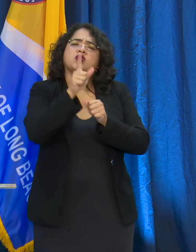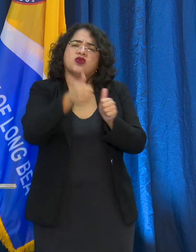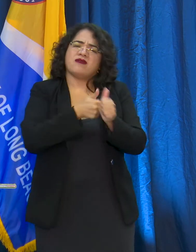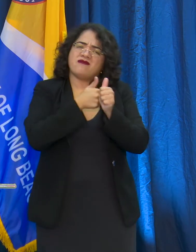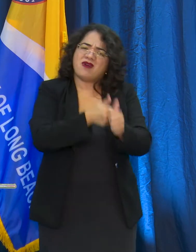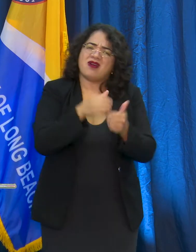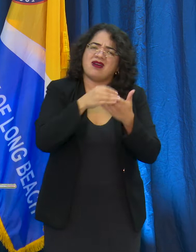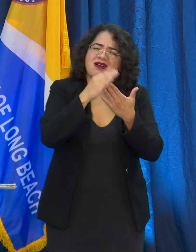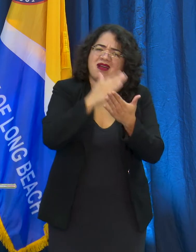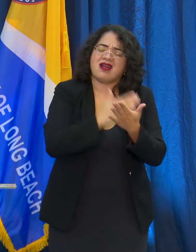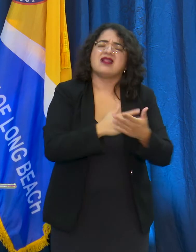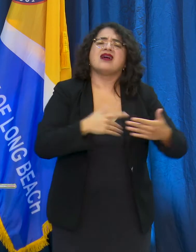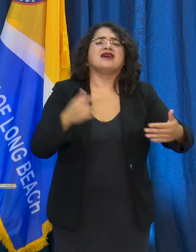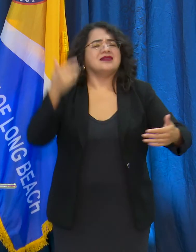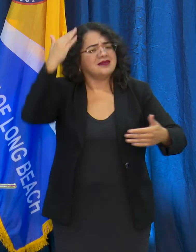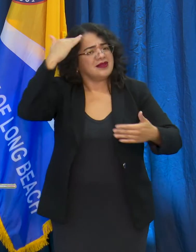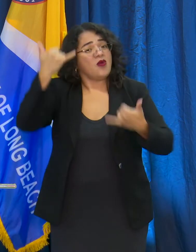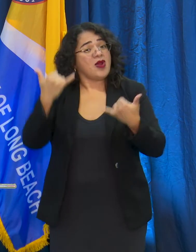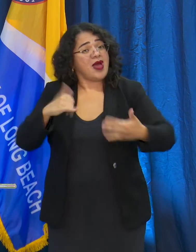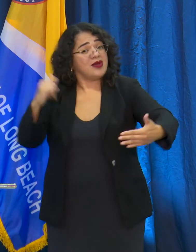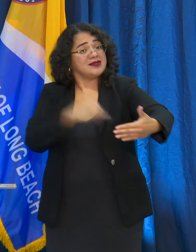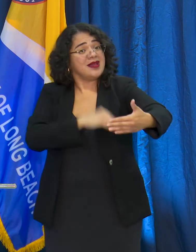isolation practices. It's just so very important.